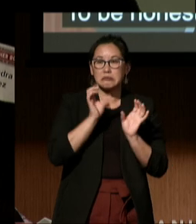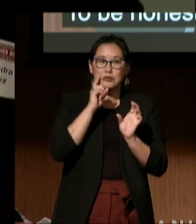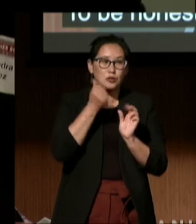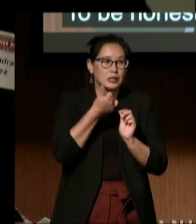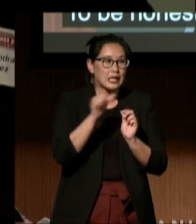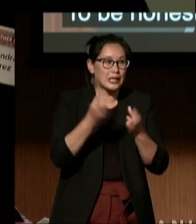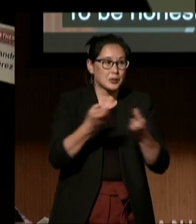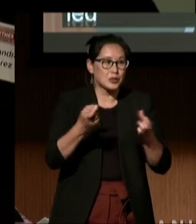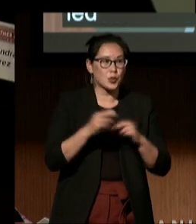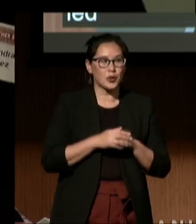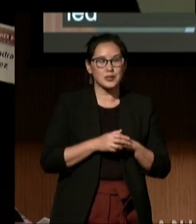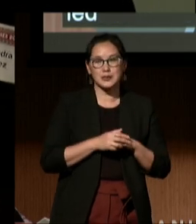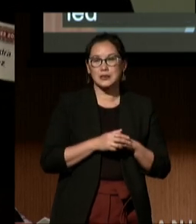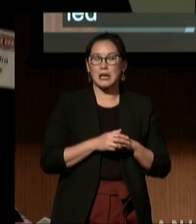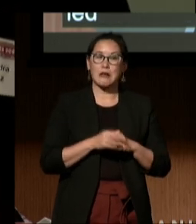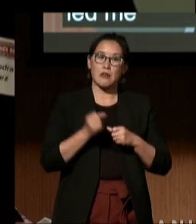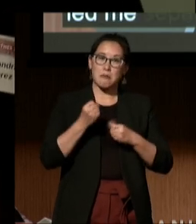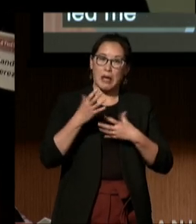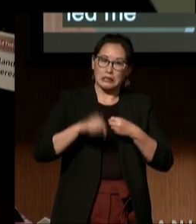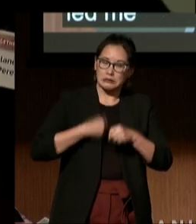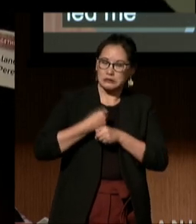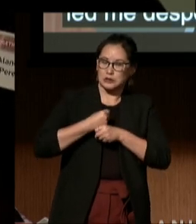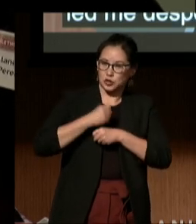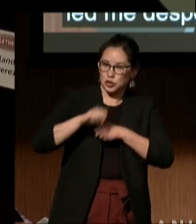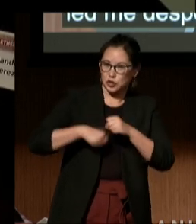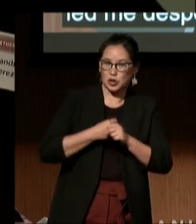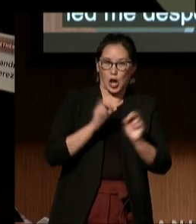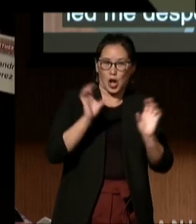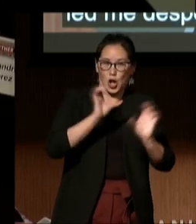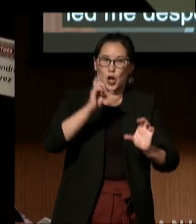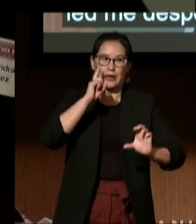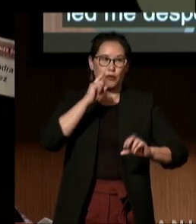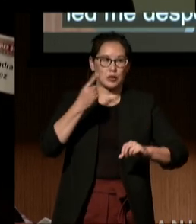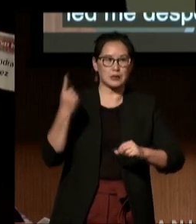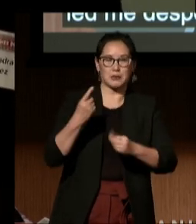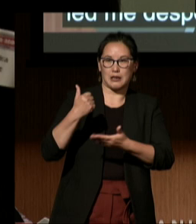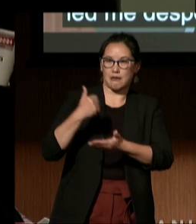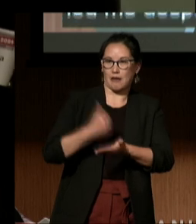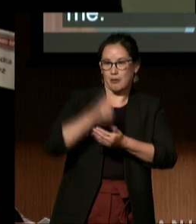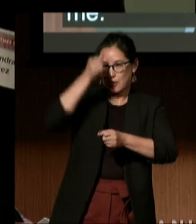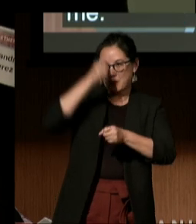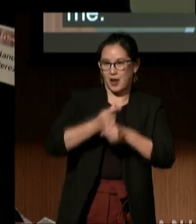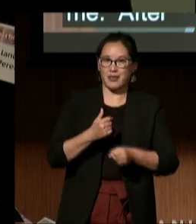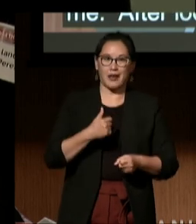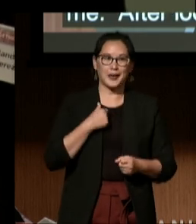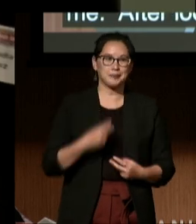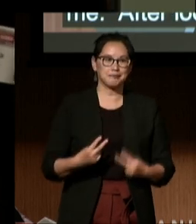After countless years of looking for an institution to help my brother, I felt that I was at a crossroads,